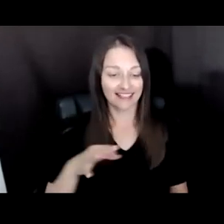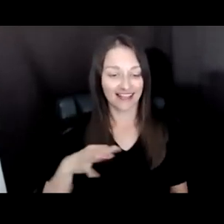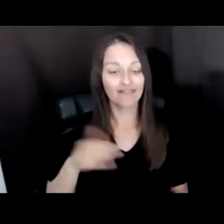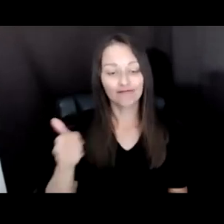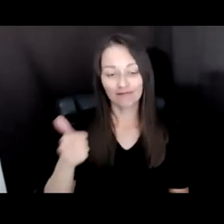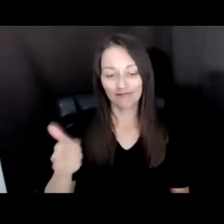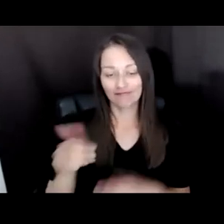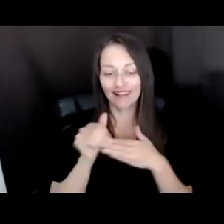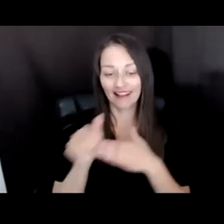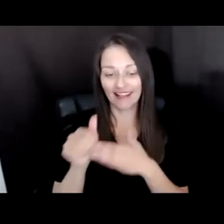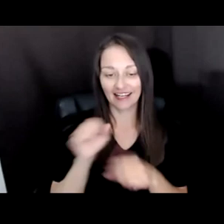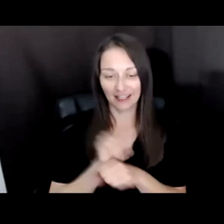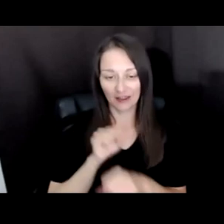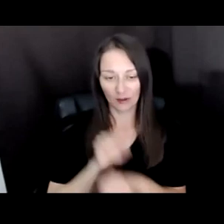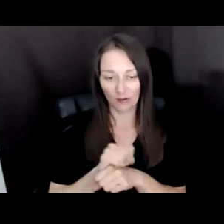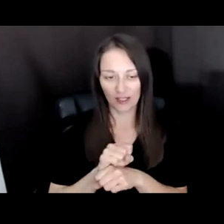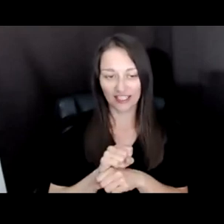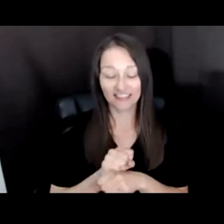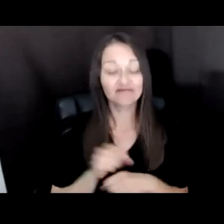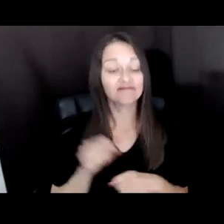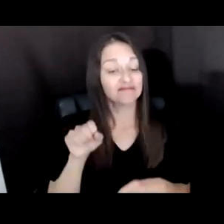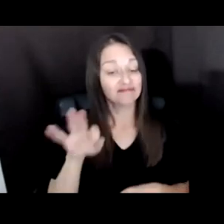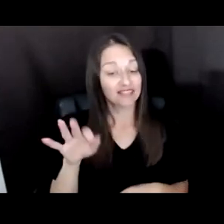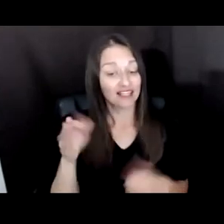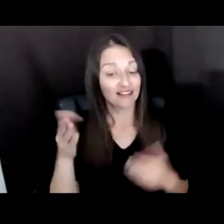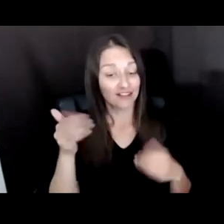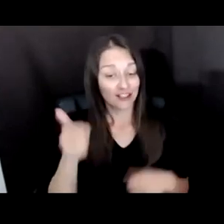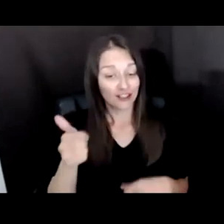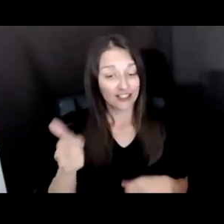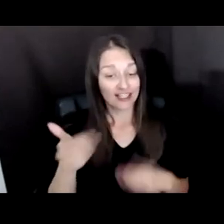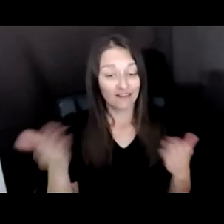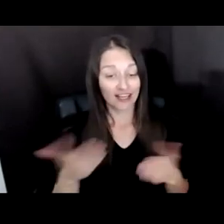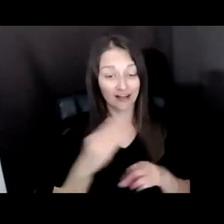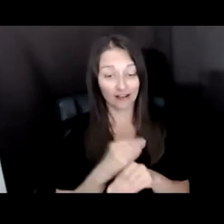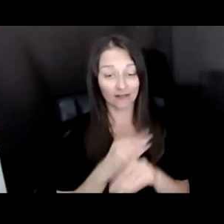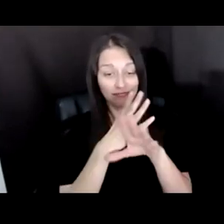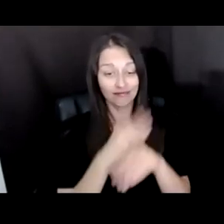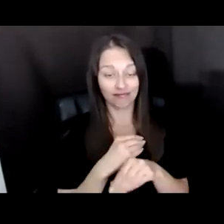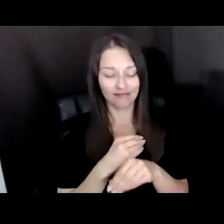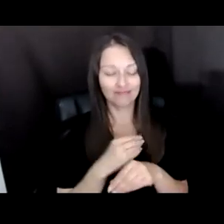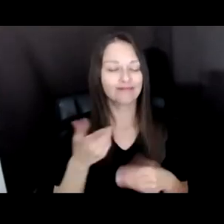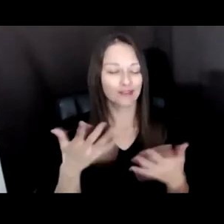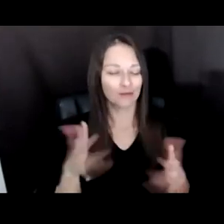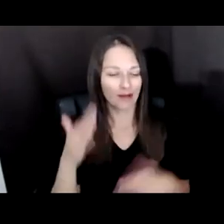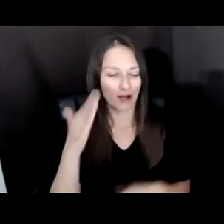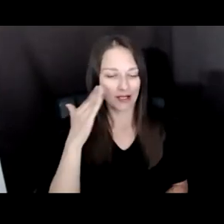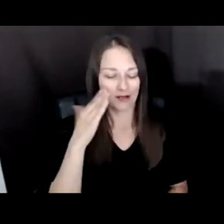CHANCES ARE IF YOU'RE ZOOMING IN TODAY YOU'RE FAMILIAR WITH JAX DELUCA, OUR DIRECTOR OF MEDIA